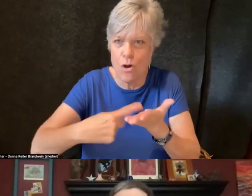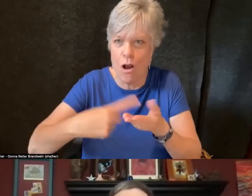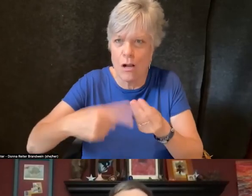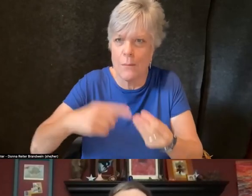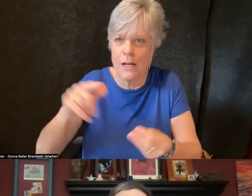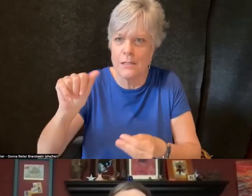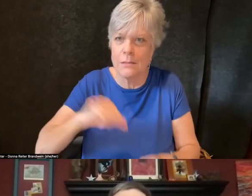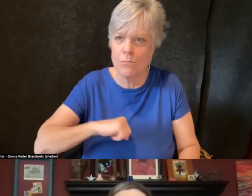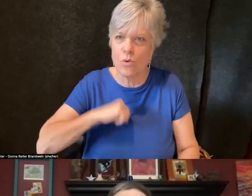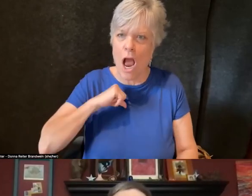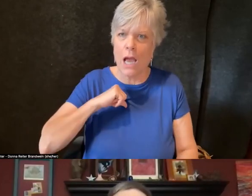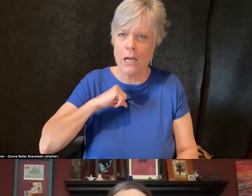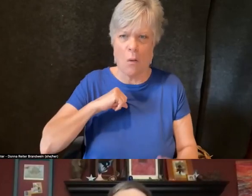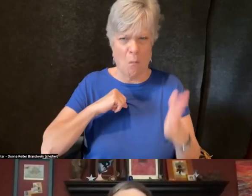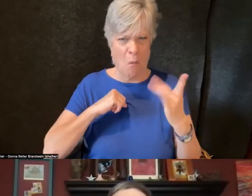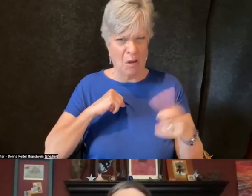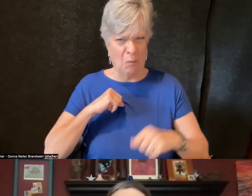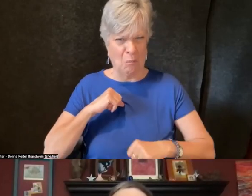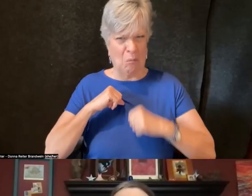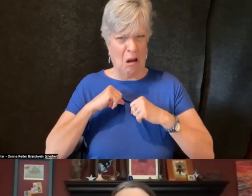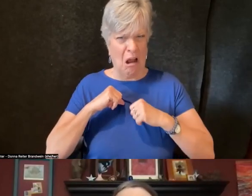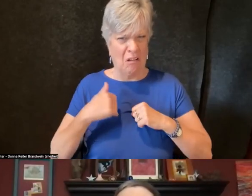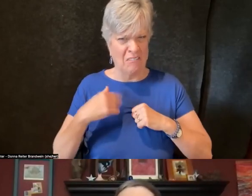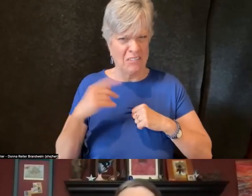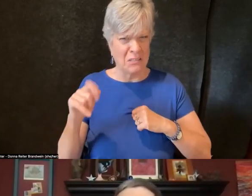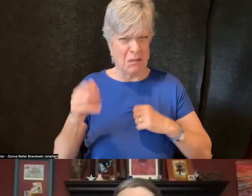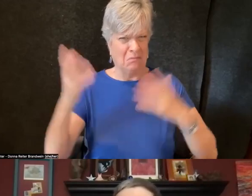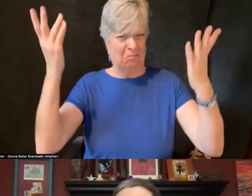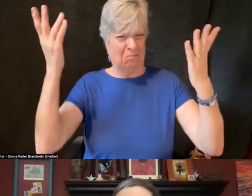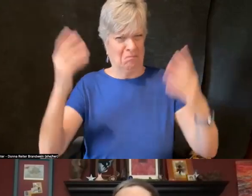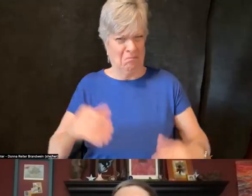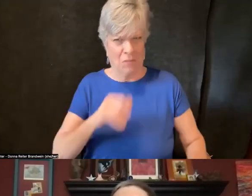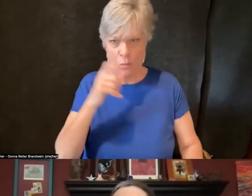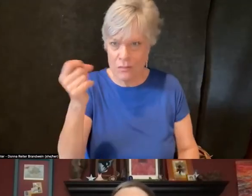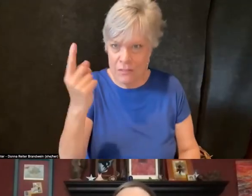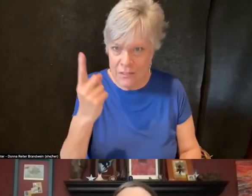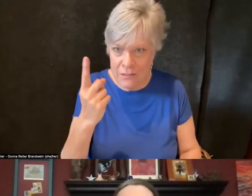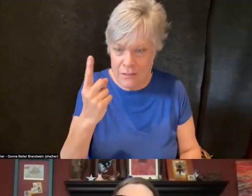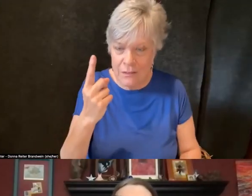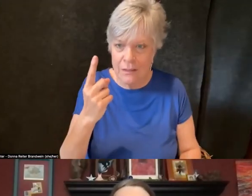Why would anybody be proud of having a disability? So how we talk about language